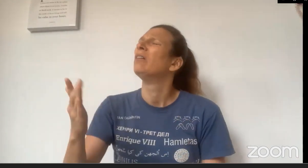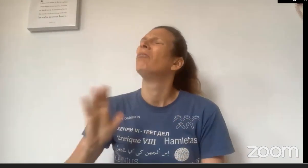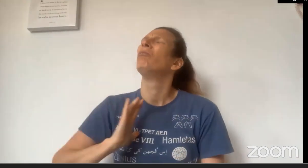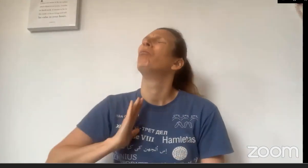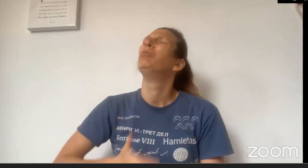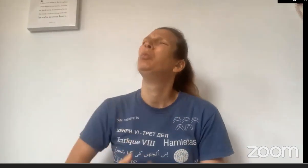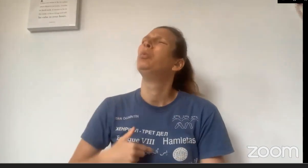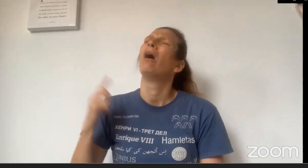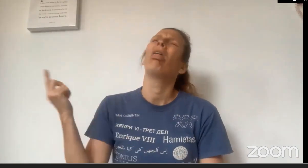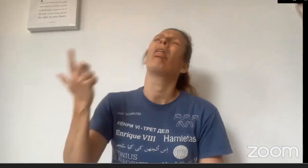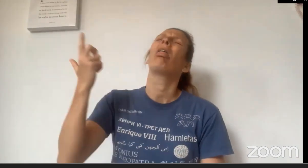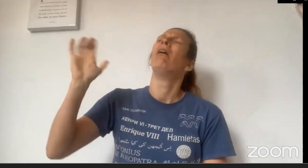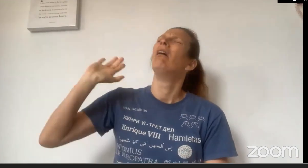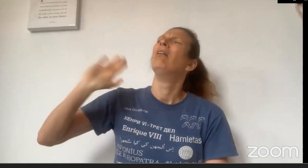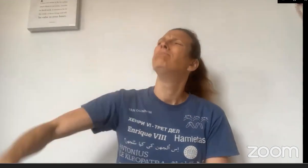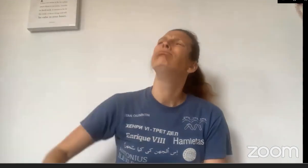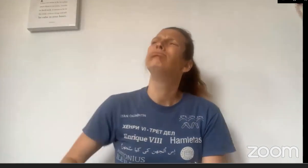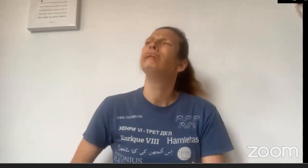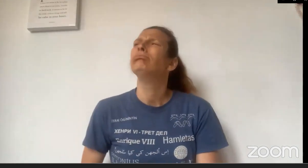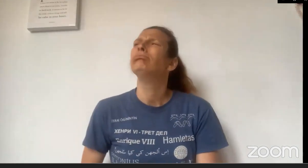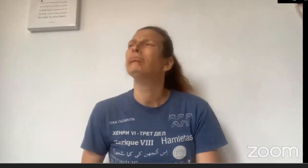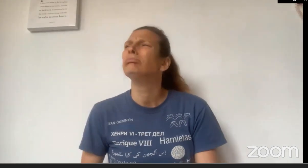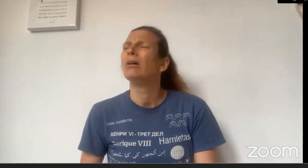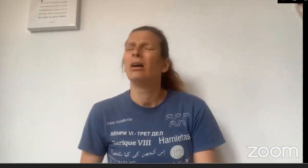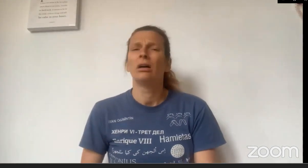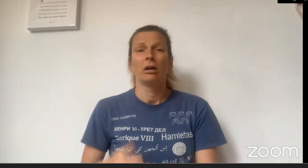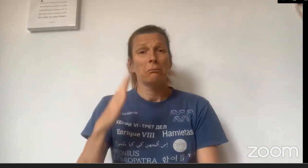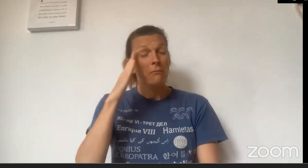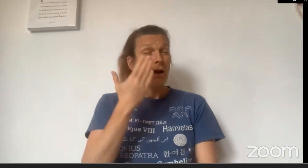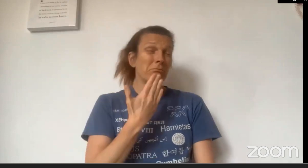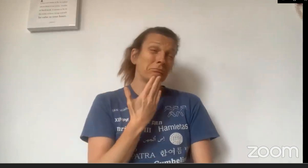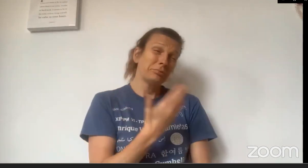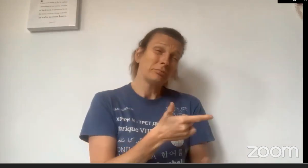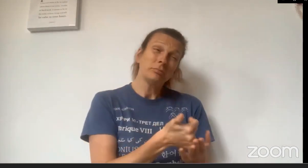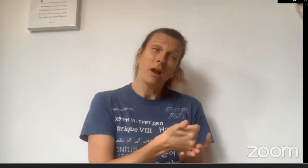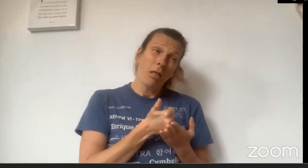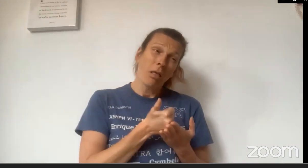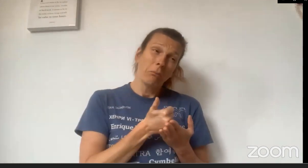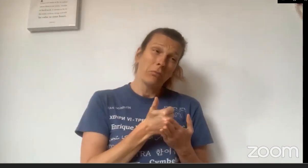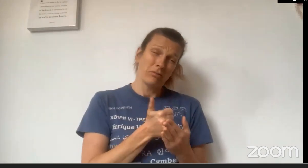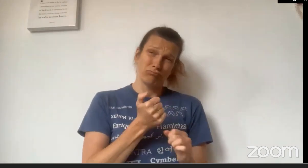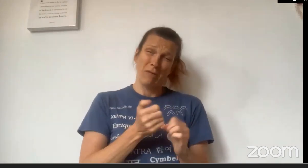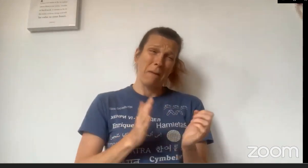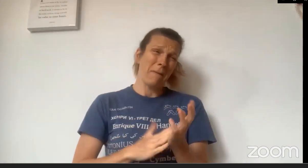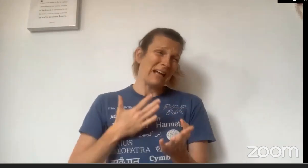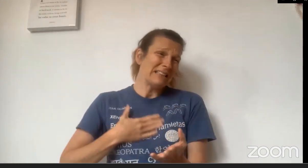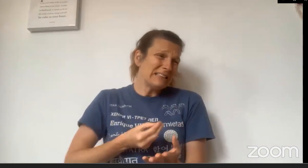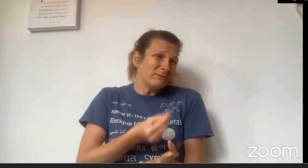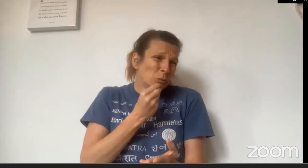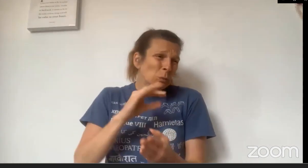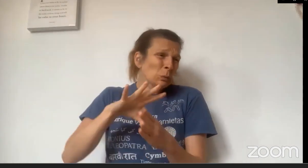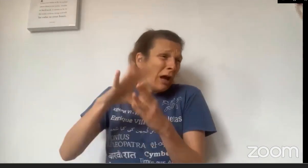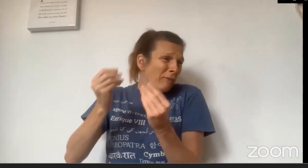"Do I have to?" But Mum asked, "Please, please can you help? We need